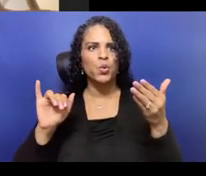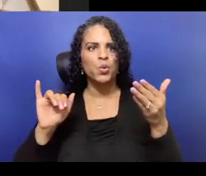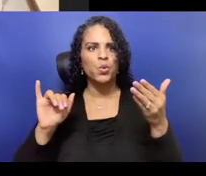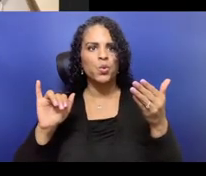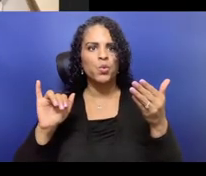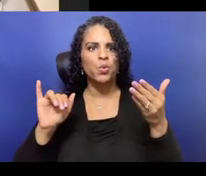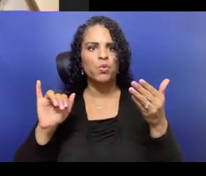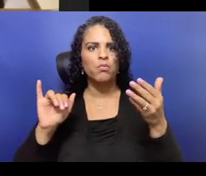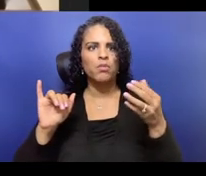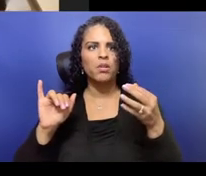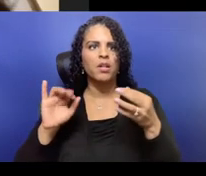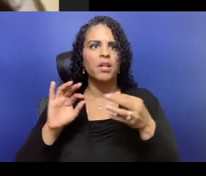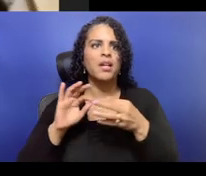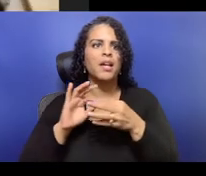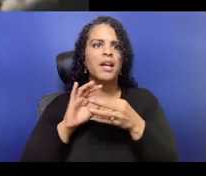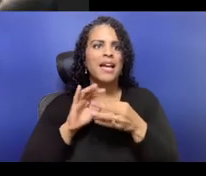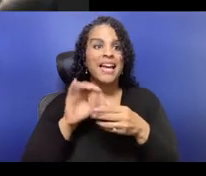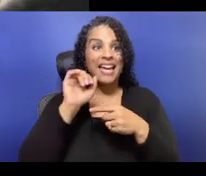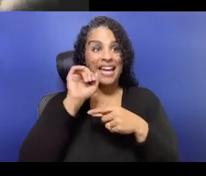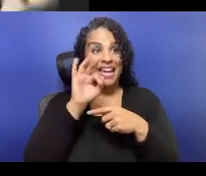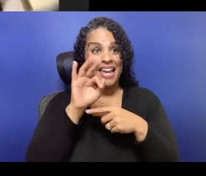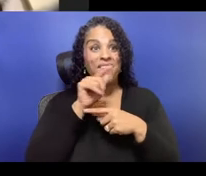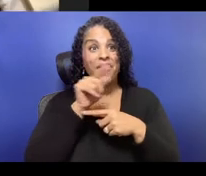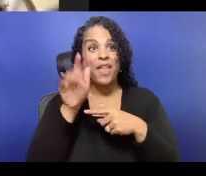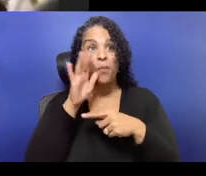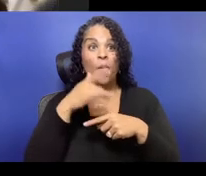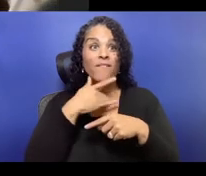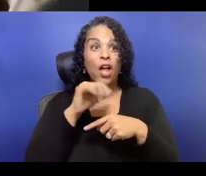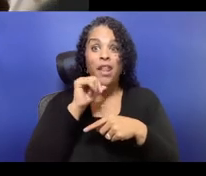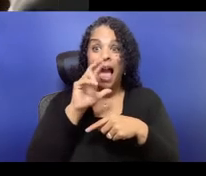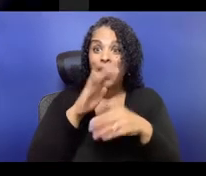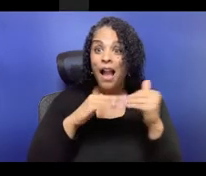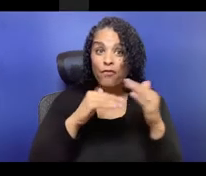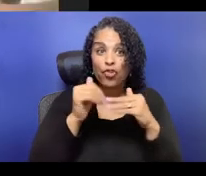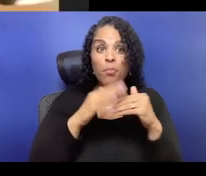So it's a way of actively engaging with our audience members